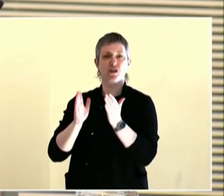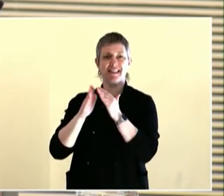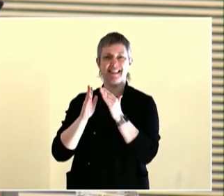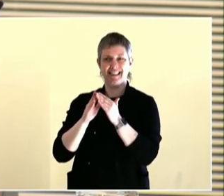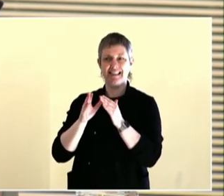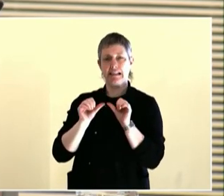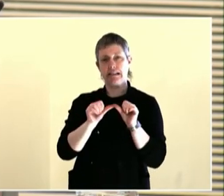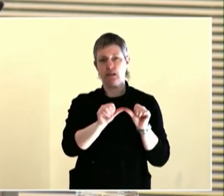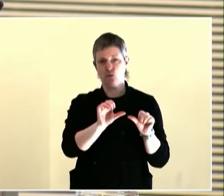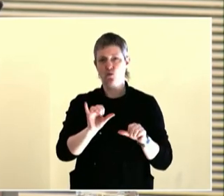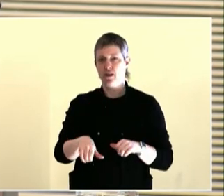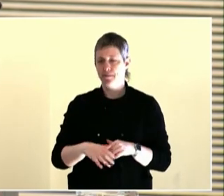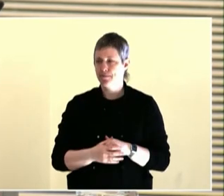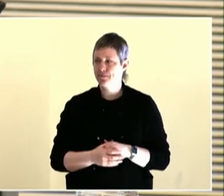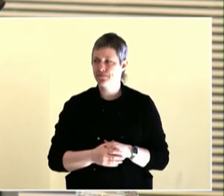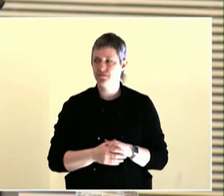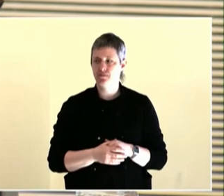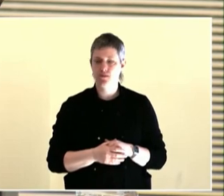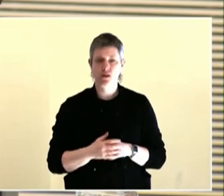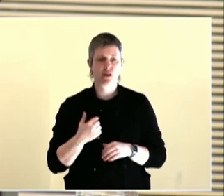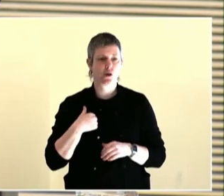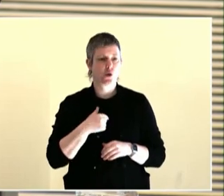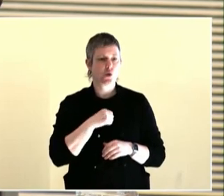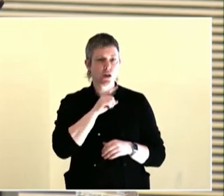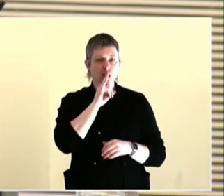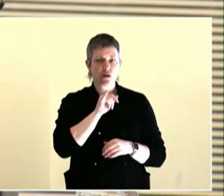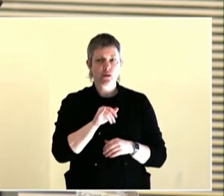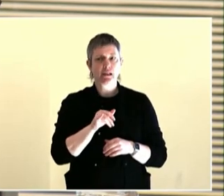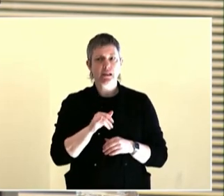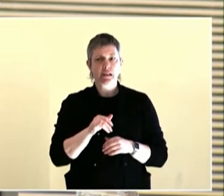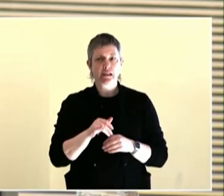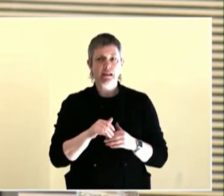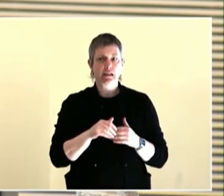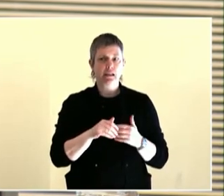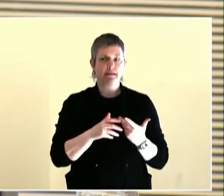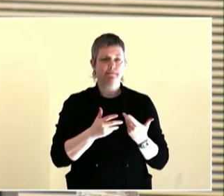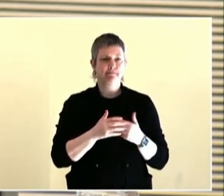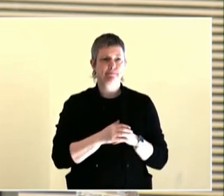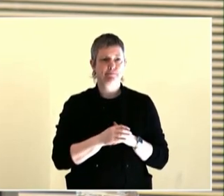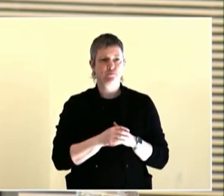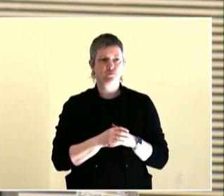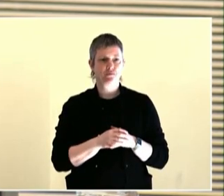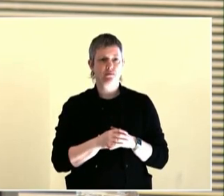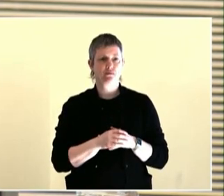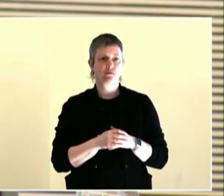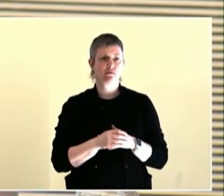And we would essentially just knock on doors. And we would be like, hey,